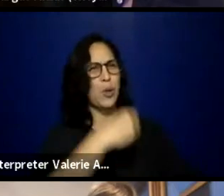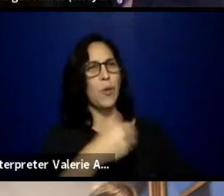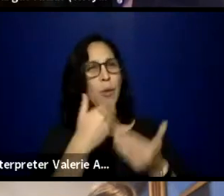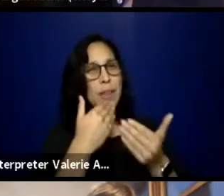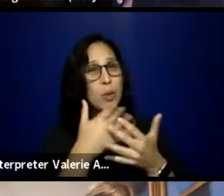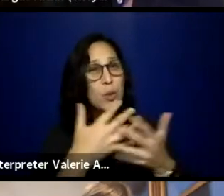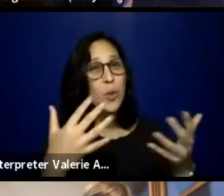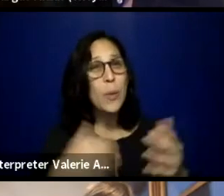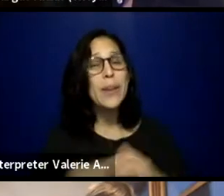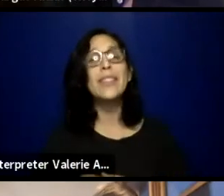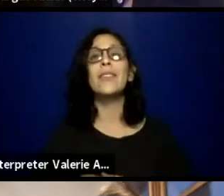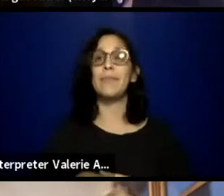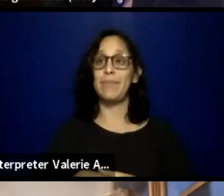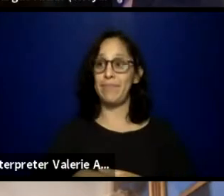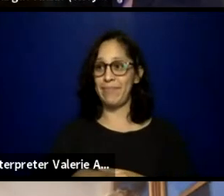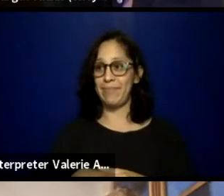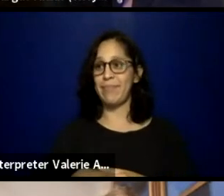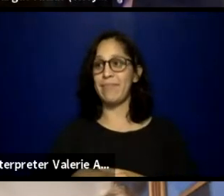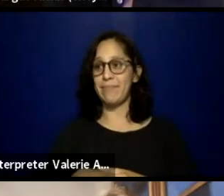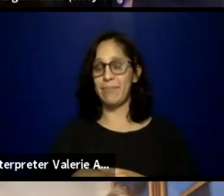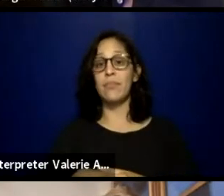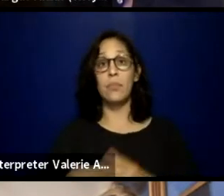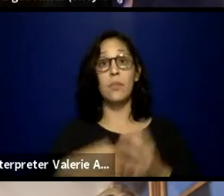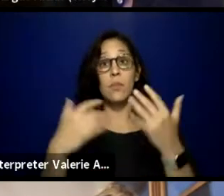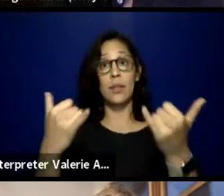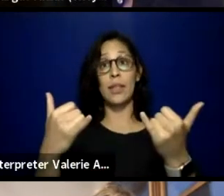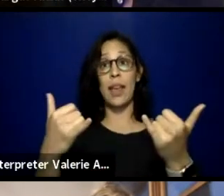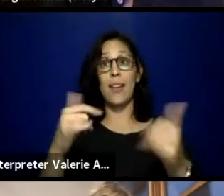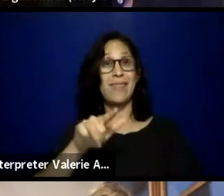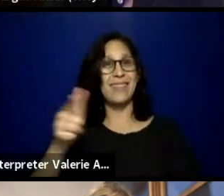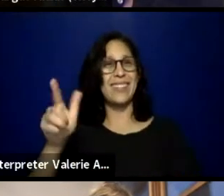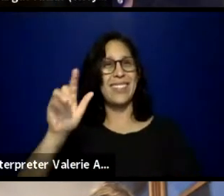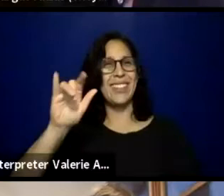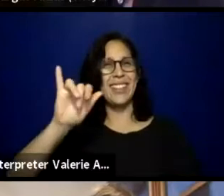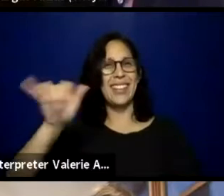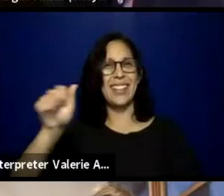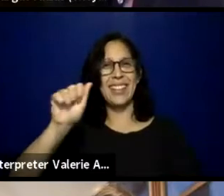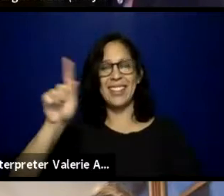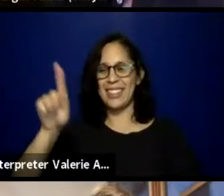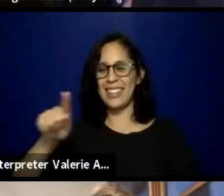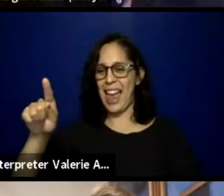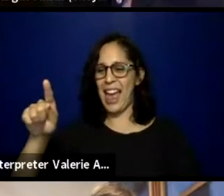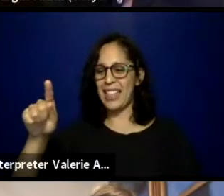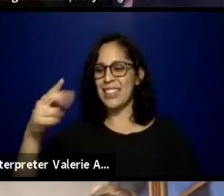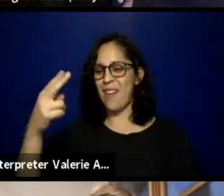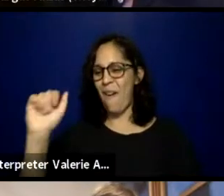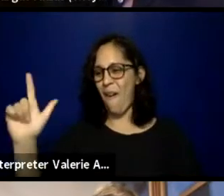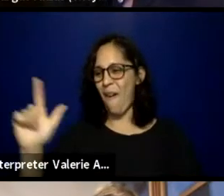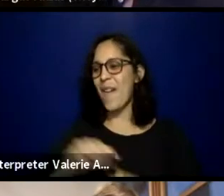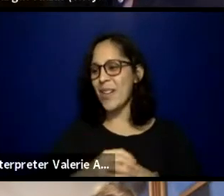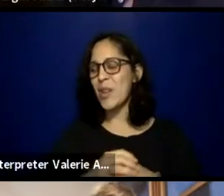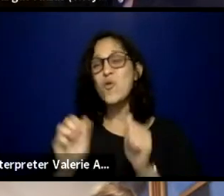Let's move on to the one and only Jaz Hall, with The WOMB Collective.